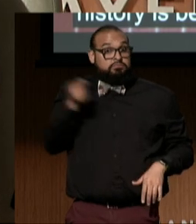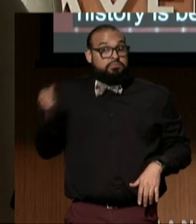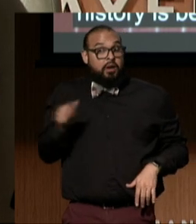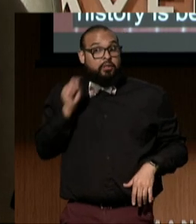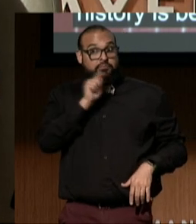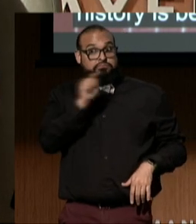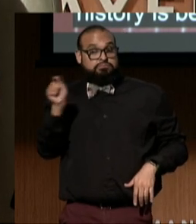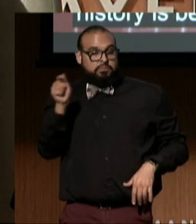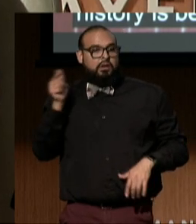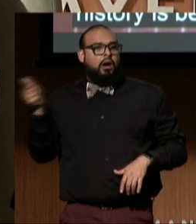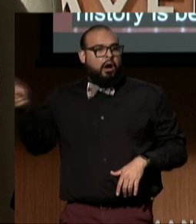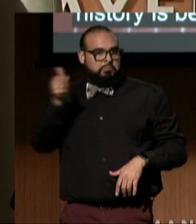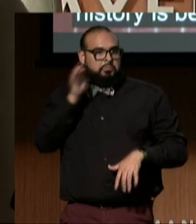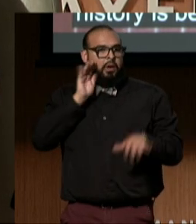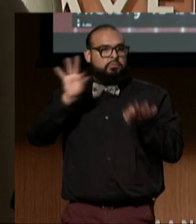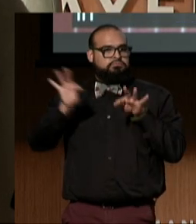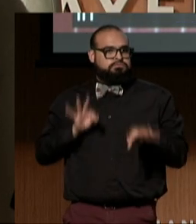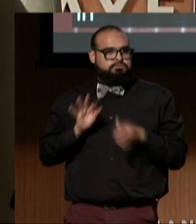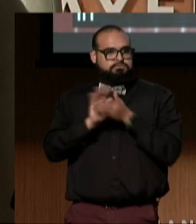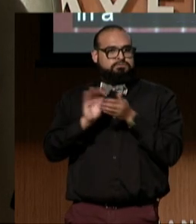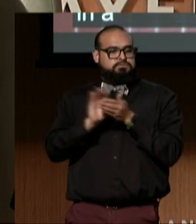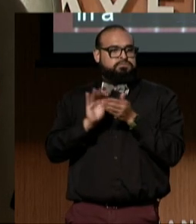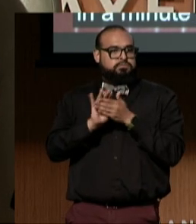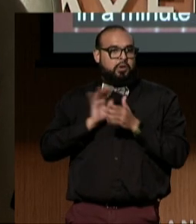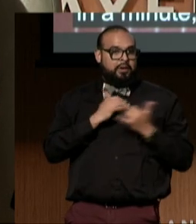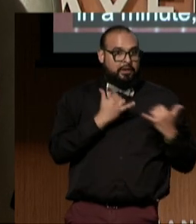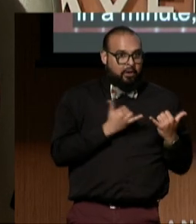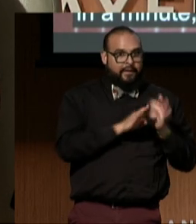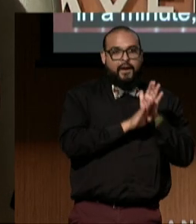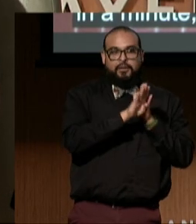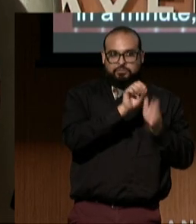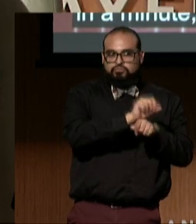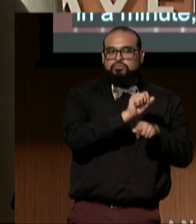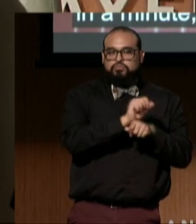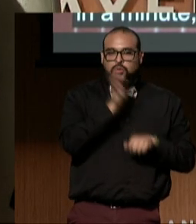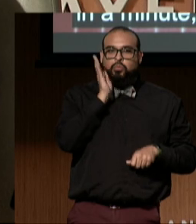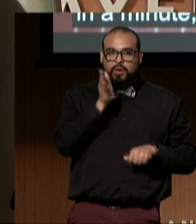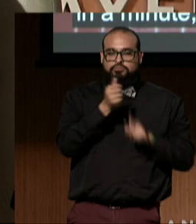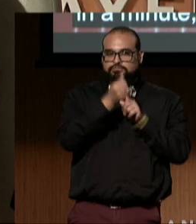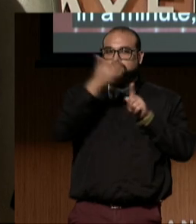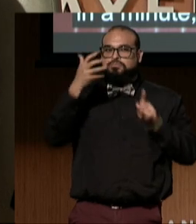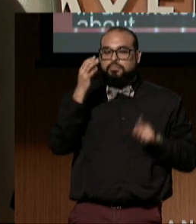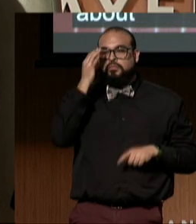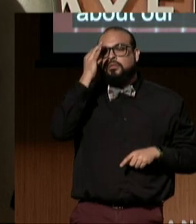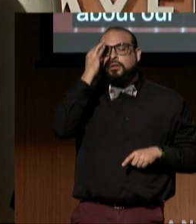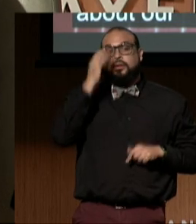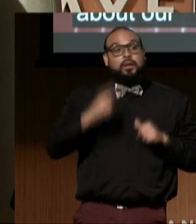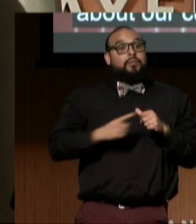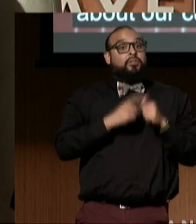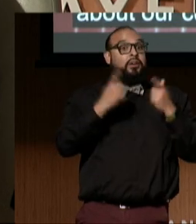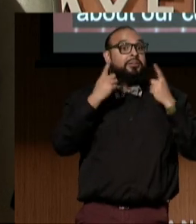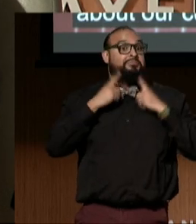who will tell you about our current and emerging work. First though, I want to make a little announcement.